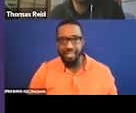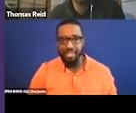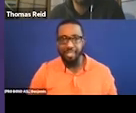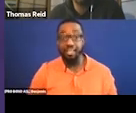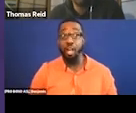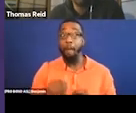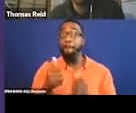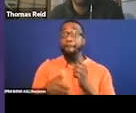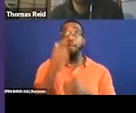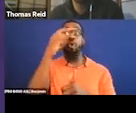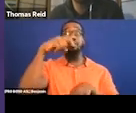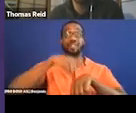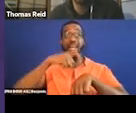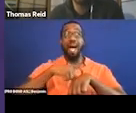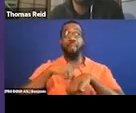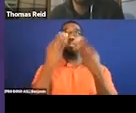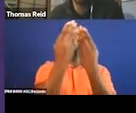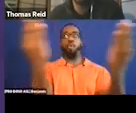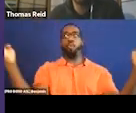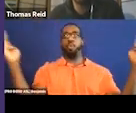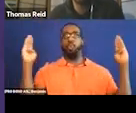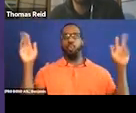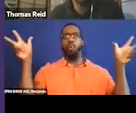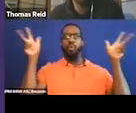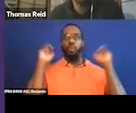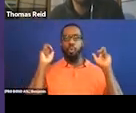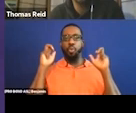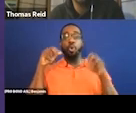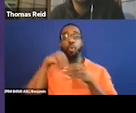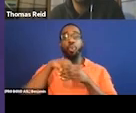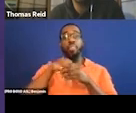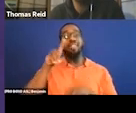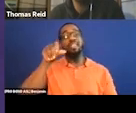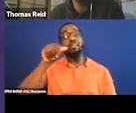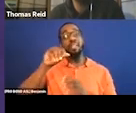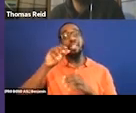And more than often it's actually from within the disability community. So here's an example of it.